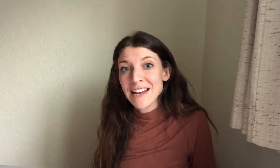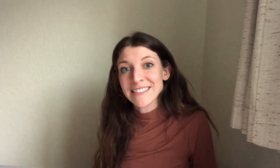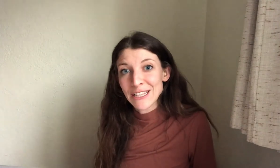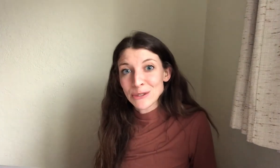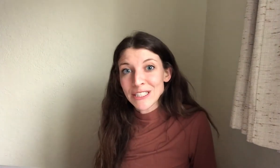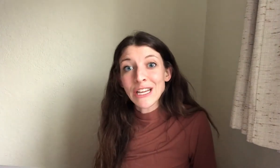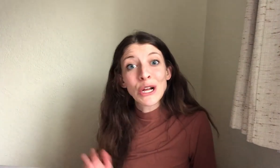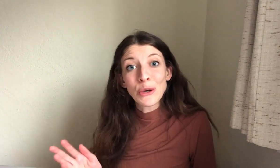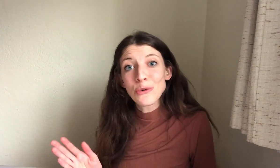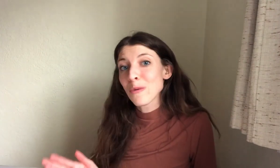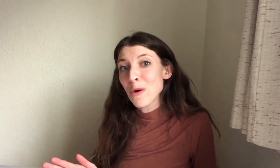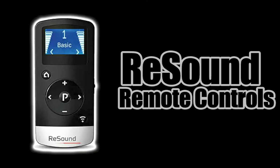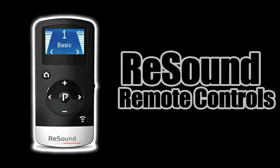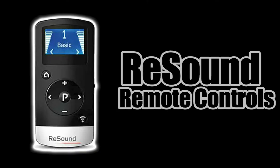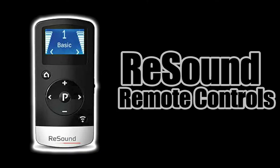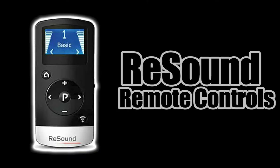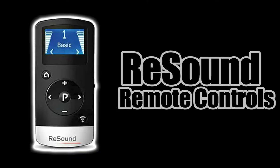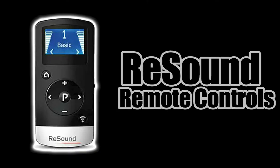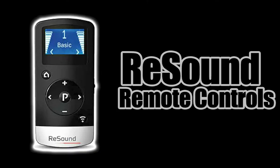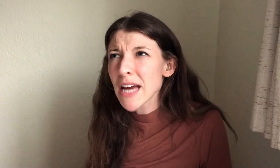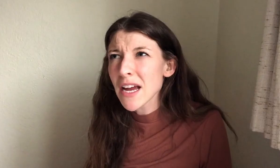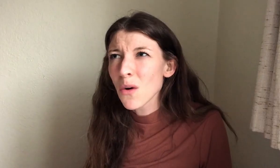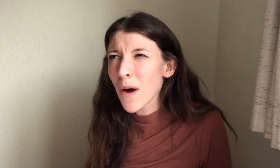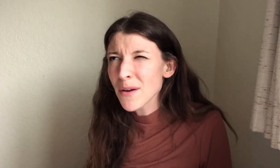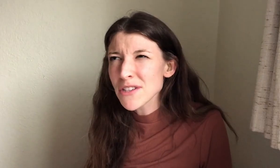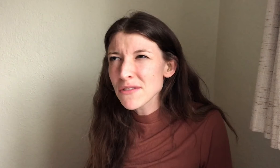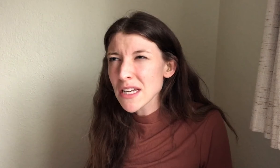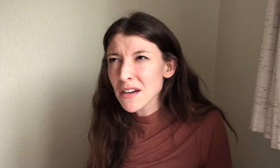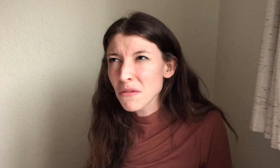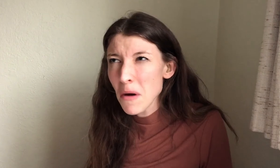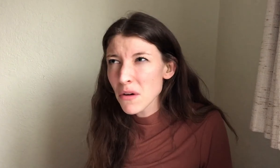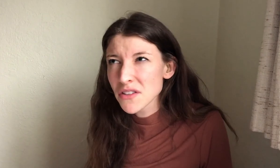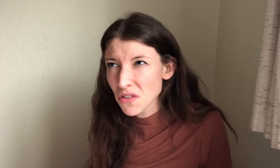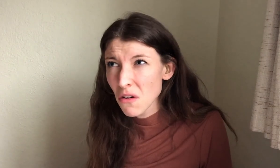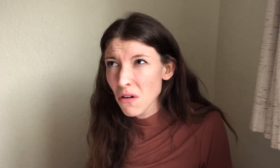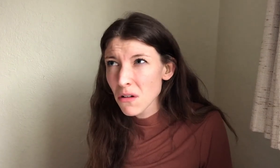aid accessories include remote controls. At first I was like, why would you need a remote control